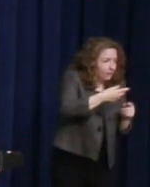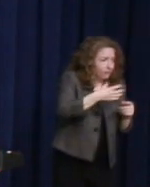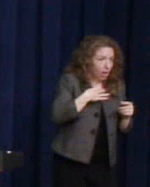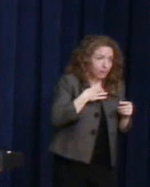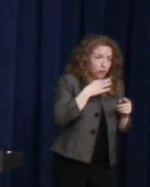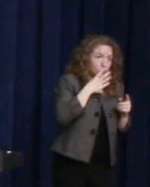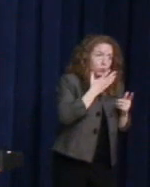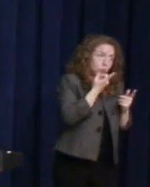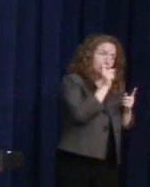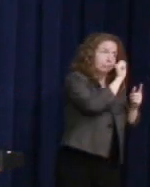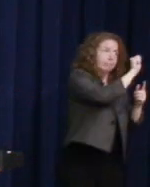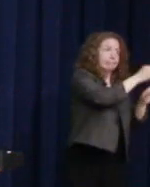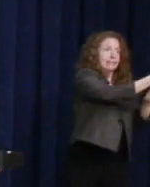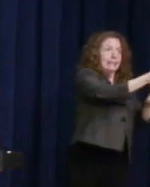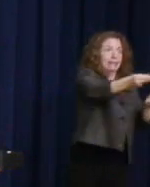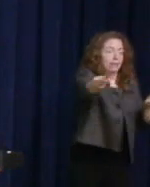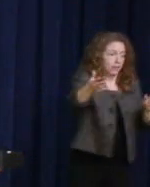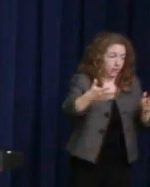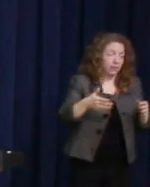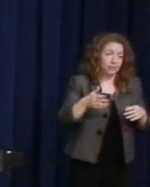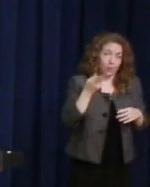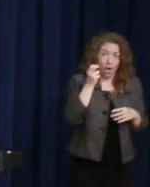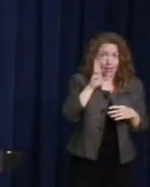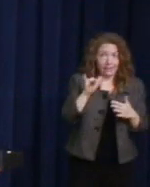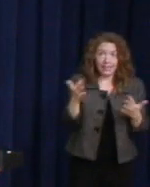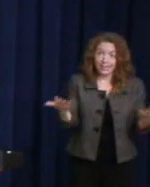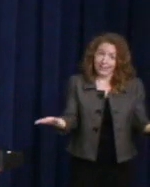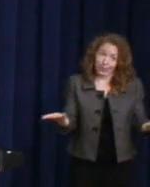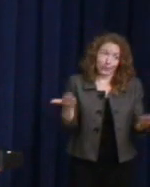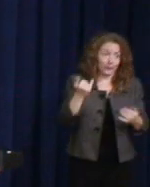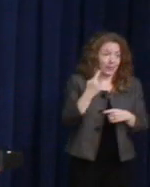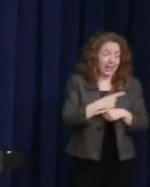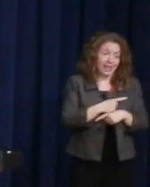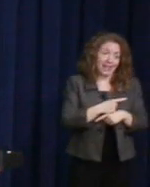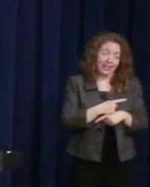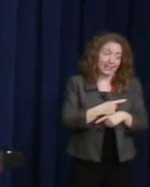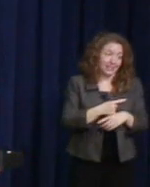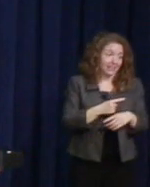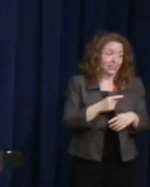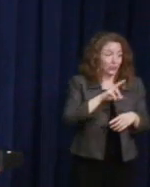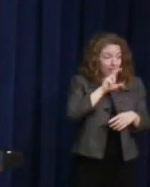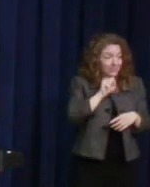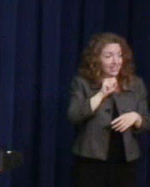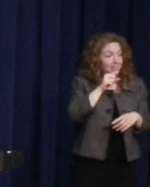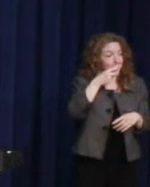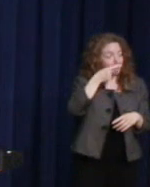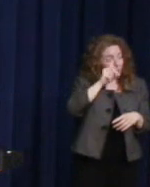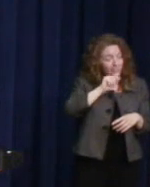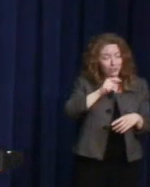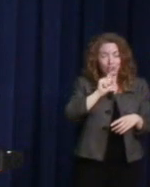So Harvey, here you are today on a United States Postage Stamp.